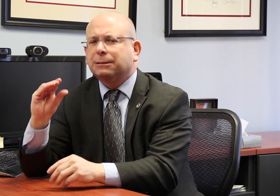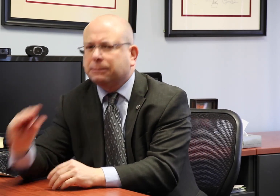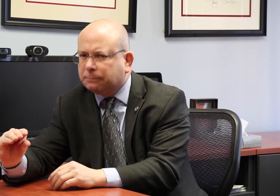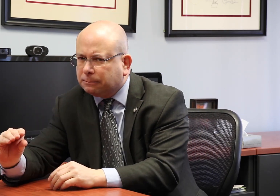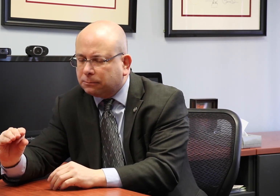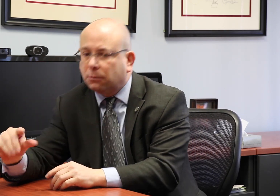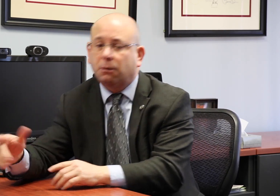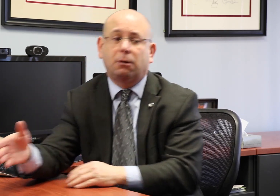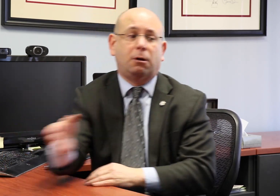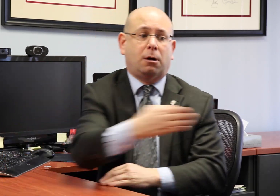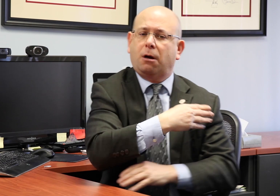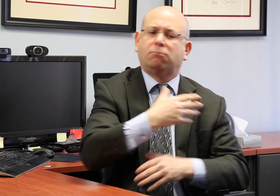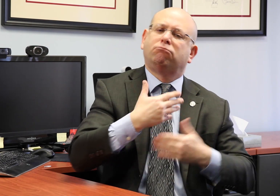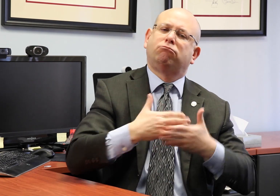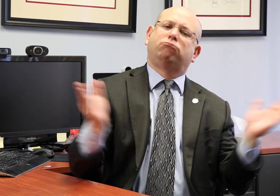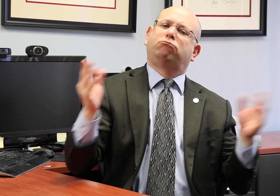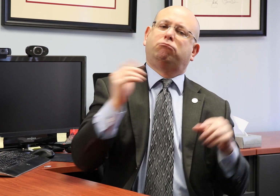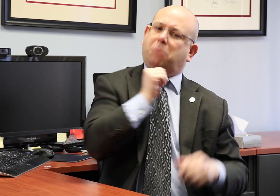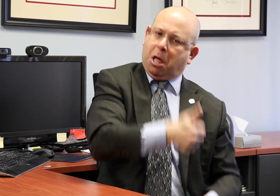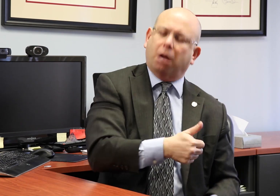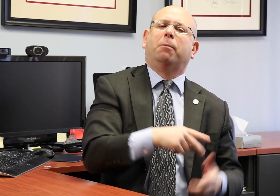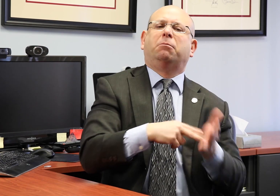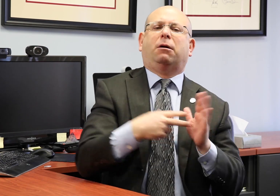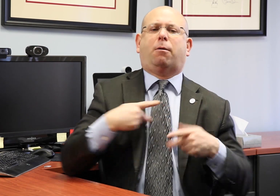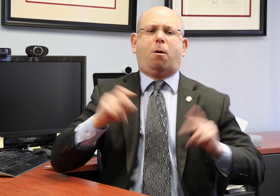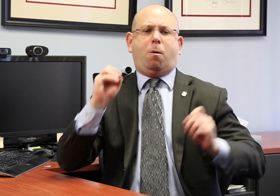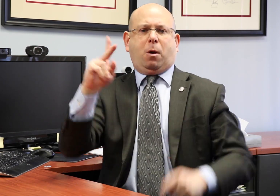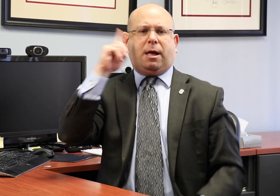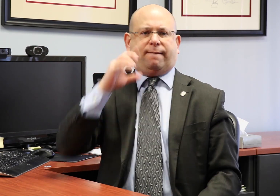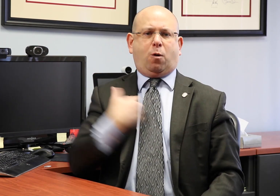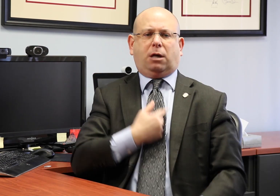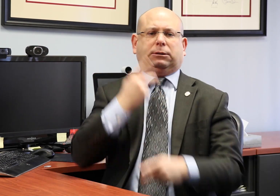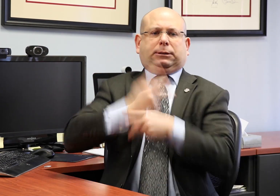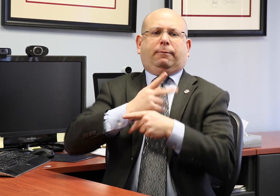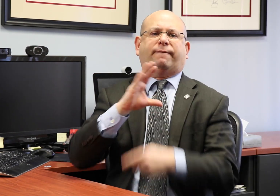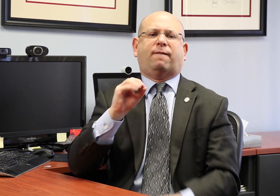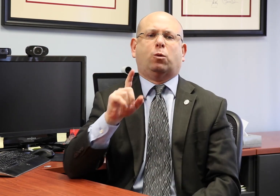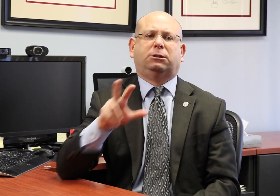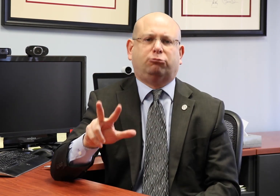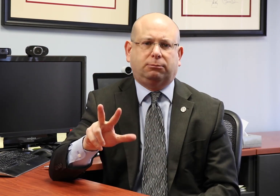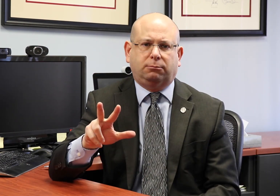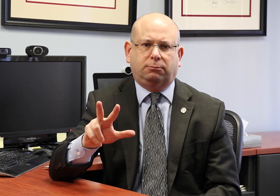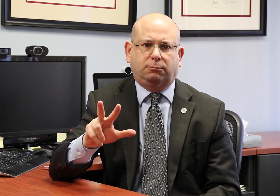big part of that budget for staff to lobby. We can pay our staff to lobby but it must be a small percentage to keep our 501c3 status.